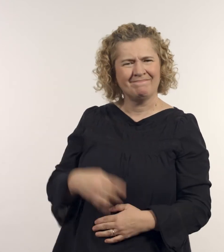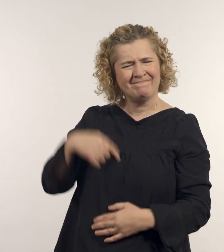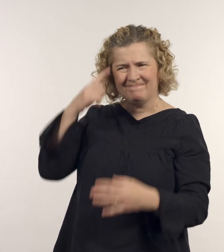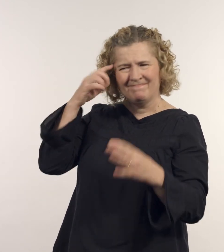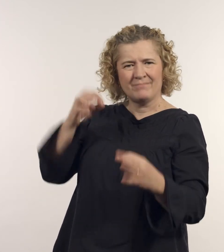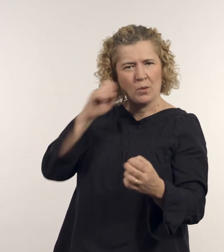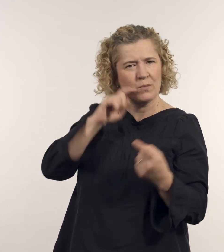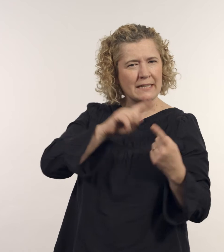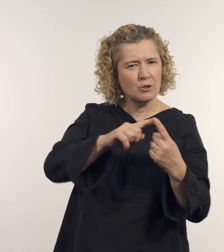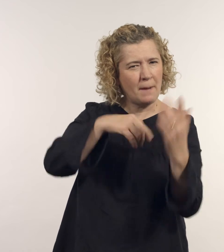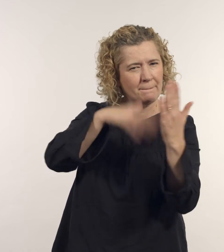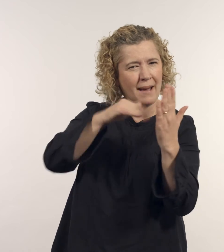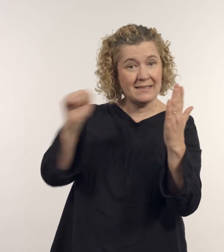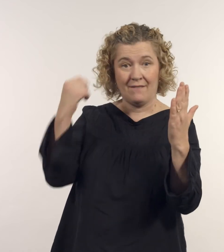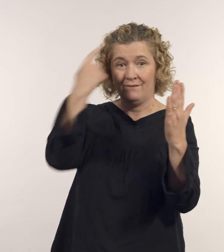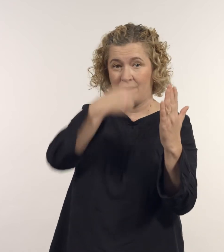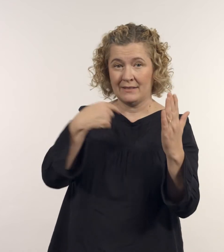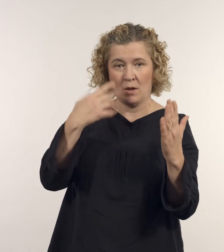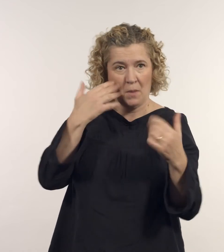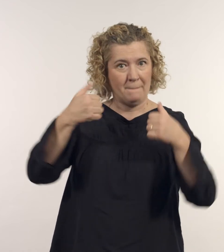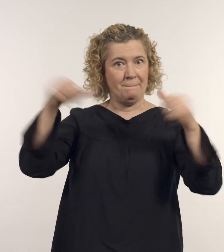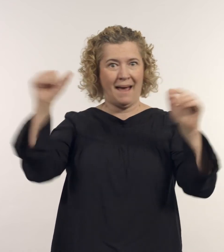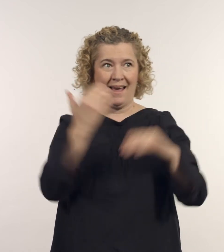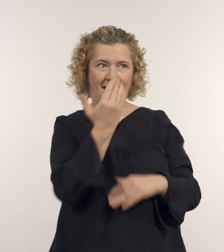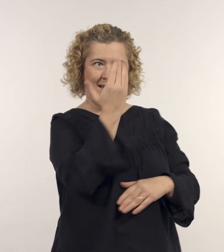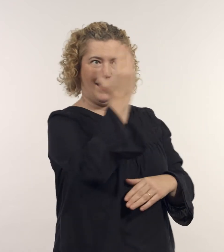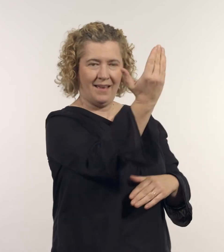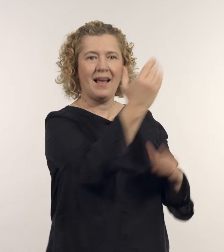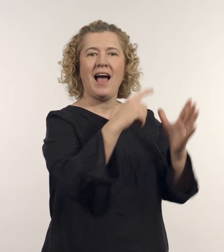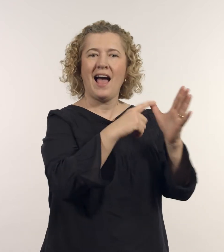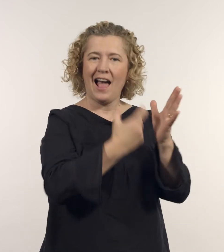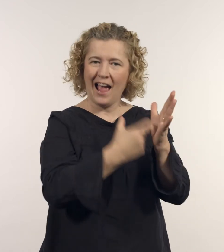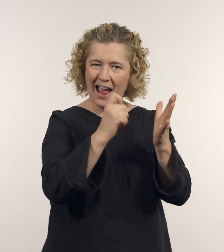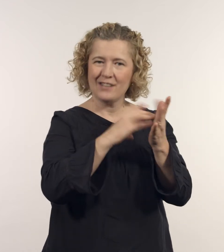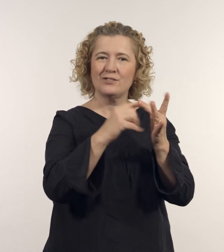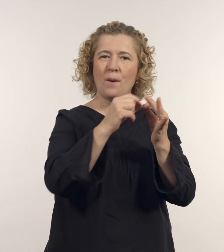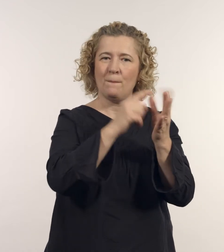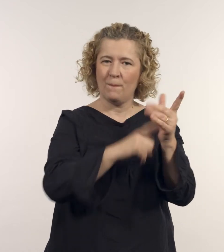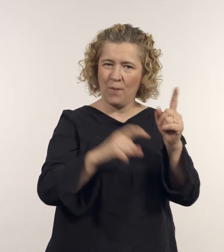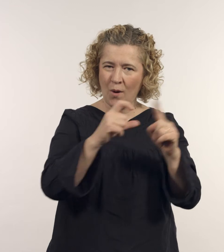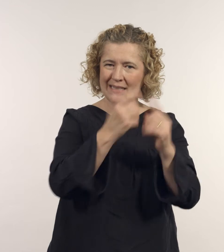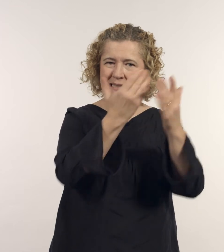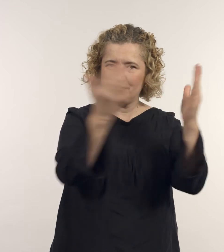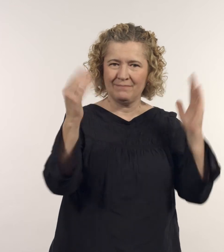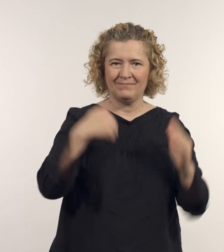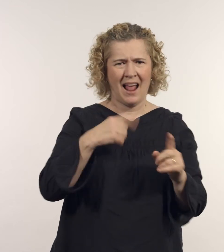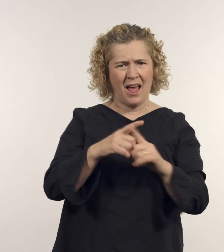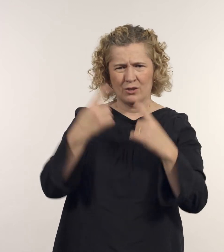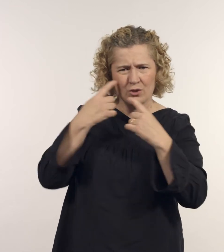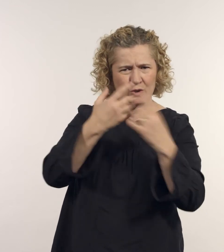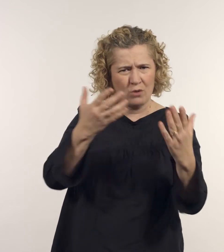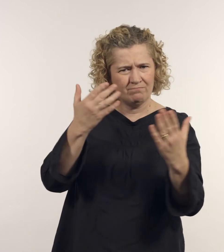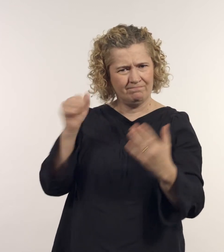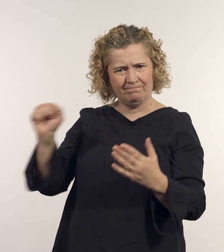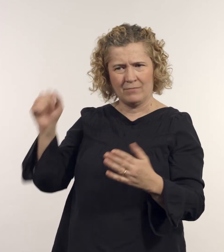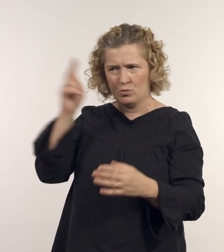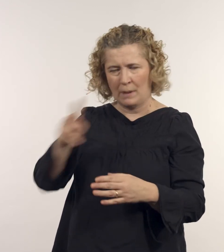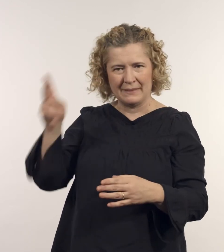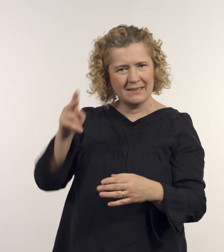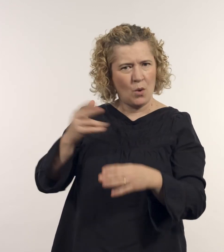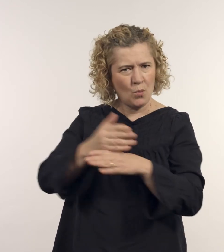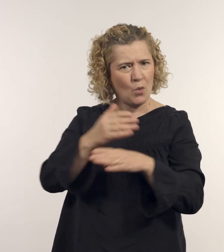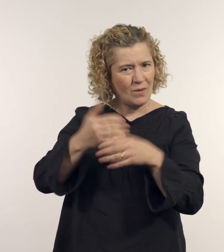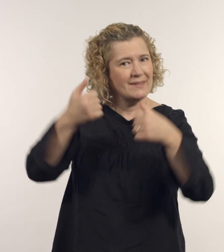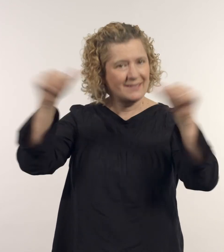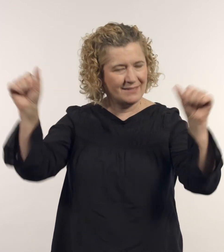I decided I was going to keep painting him until a portrait was hung in the Archibald, as a kind of reflection of his own repeat efforts.